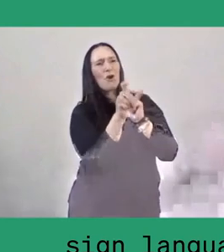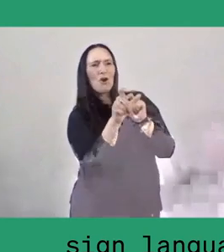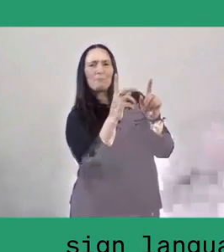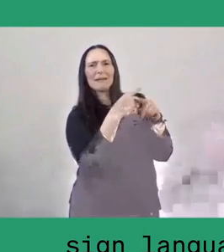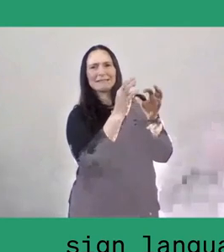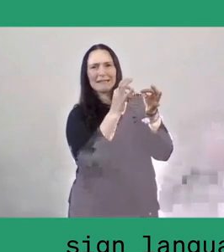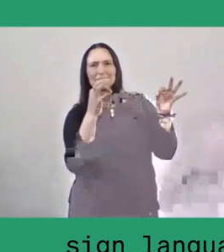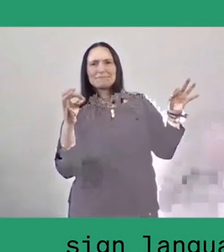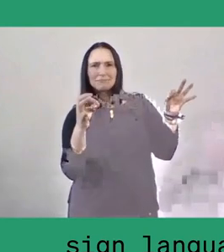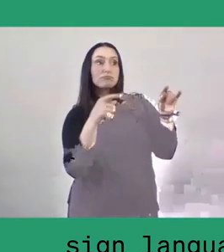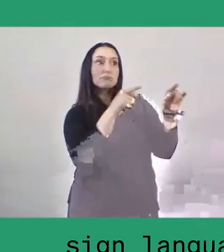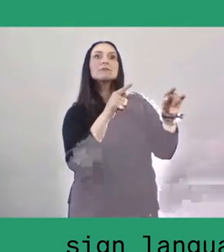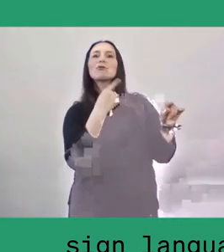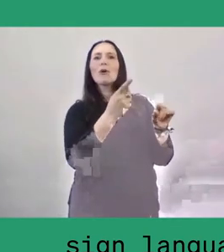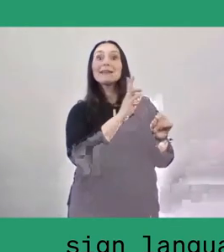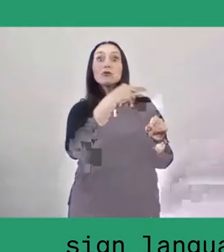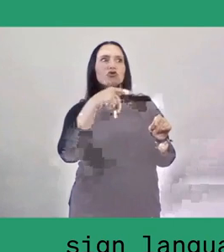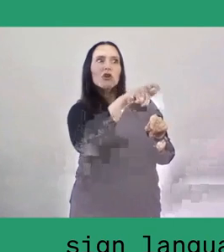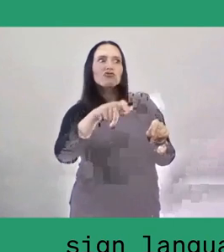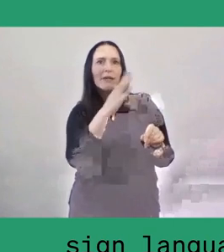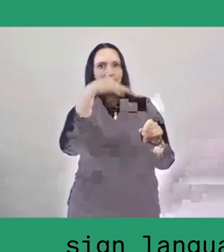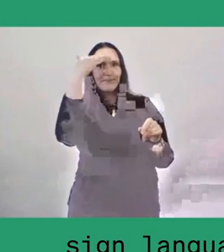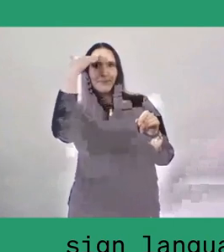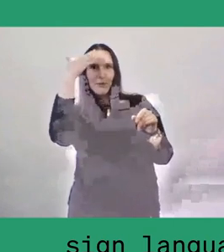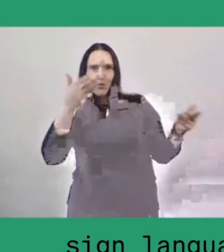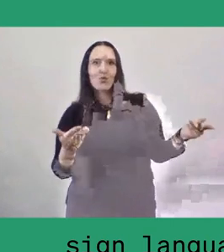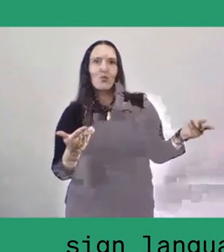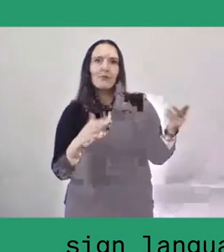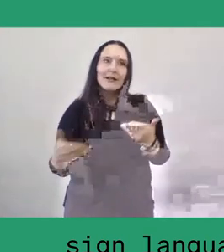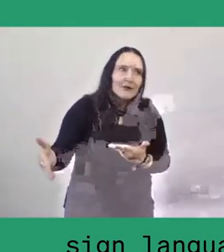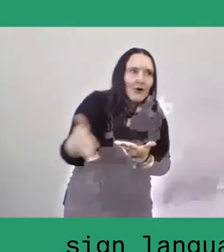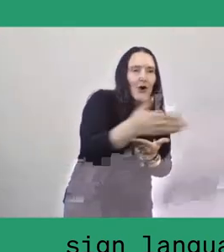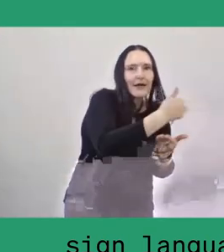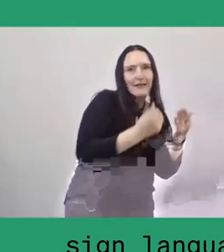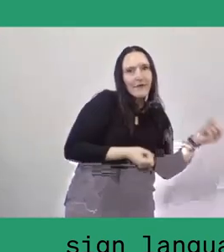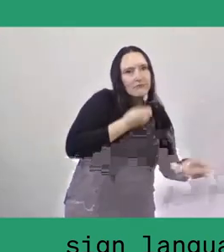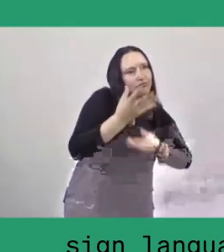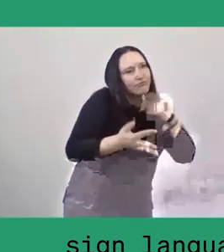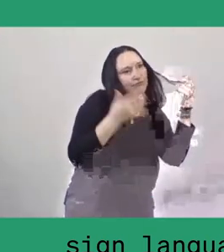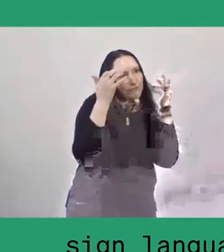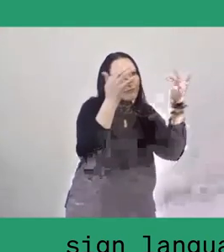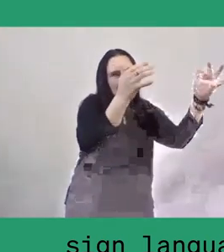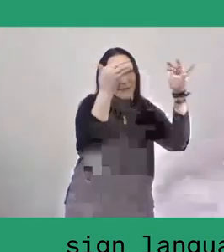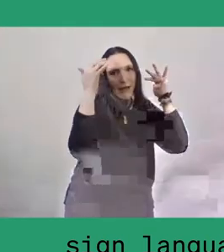that it is the collective spirit of working together and sharing together.